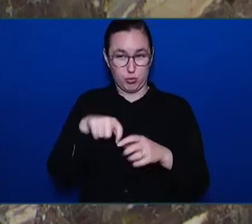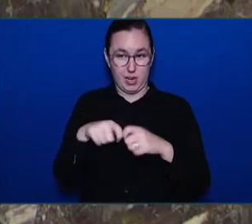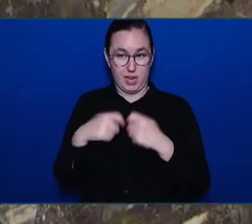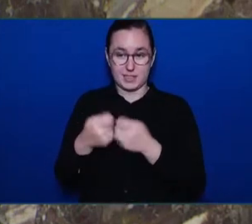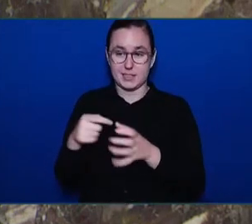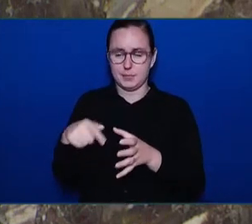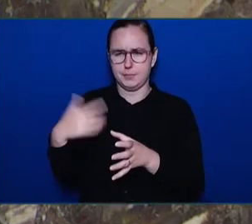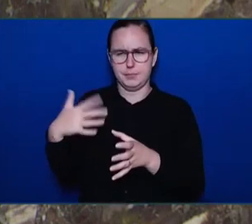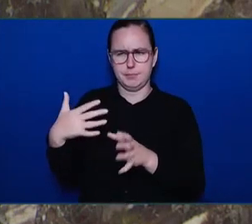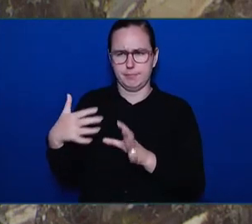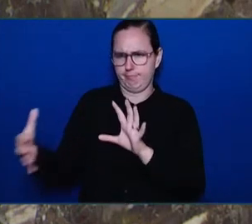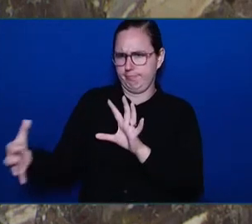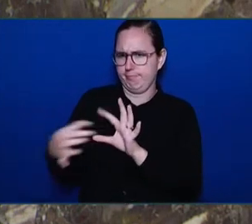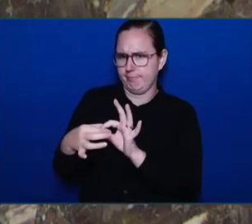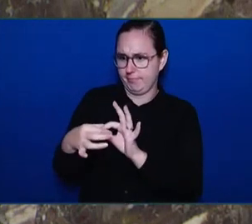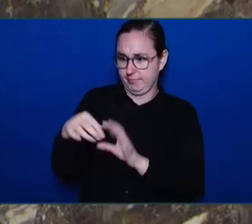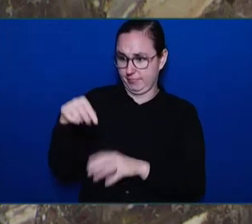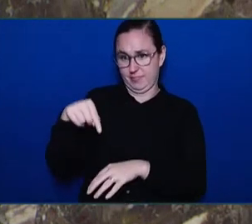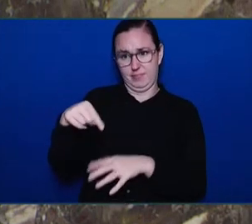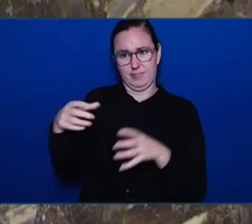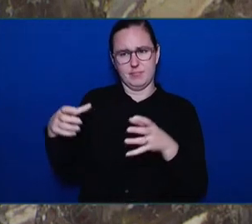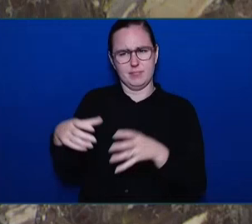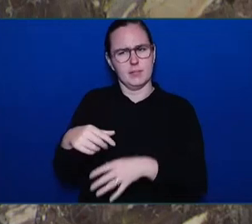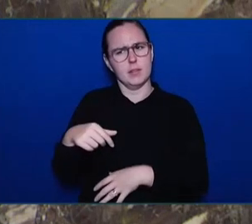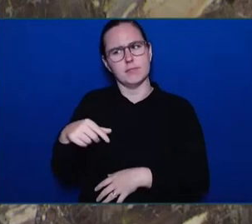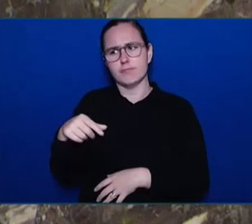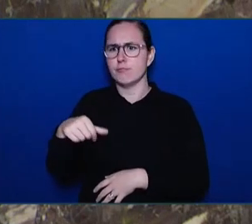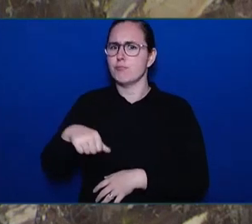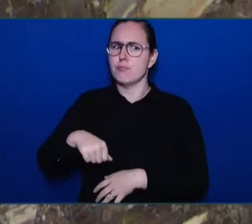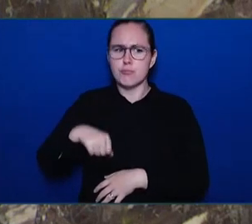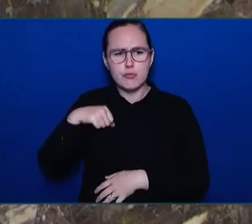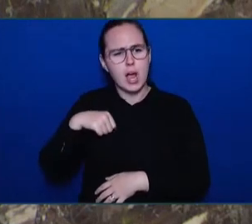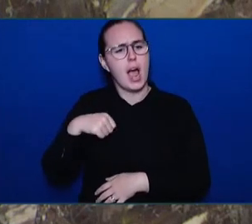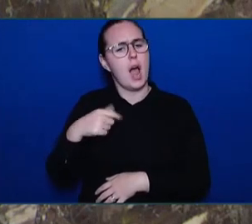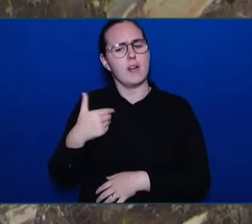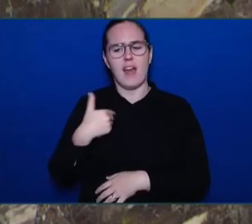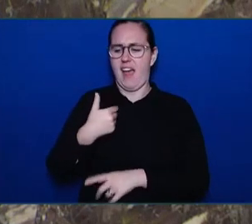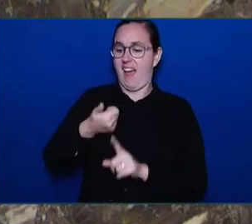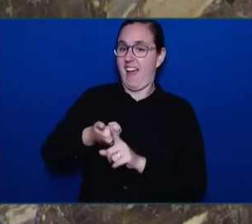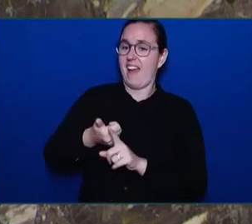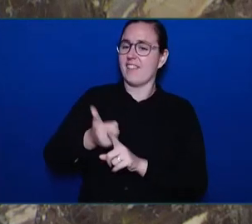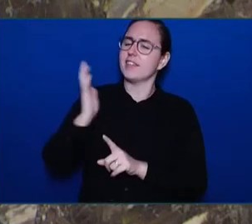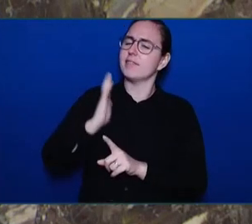with little or no Ukrainian language, could not have foreseen the critical role they would play.